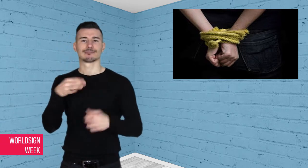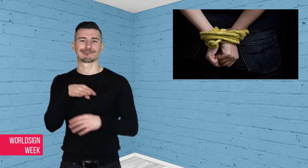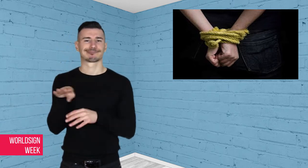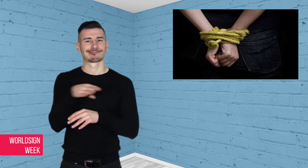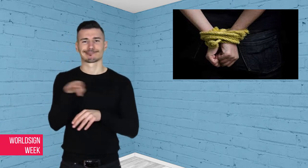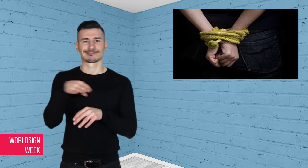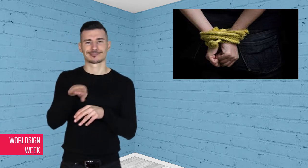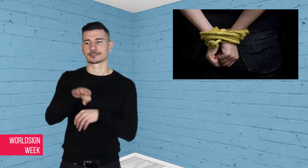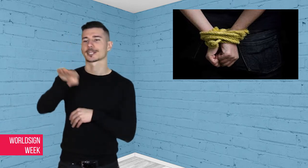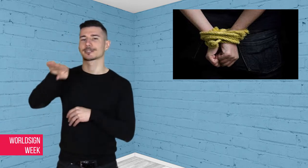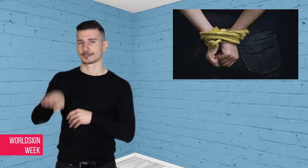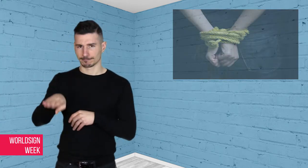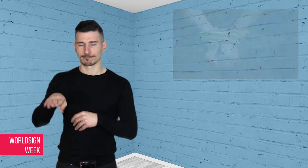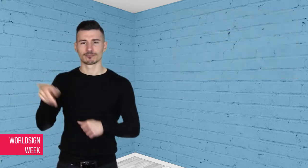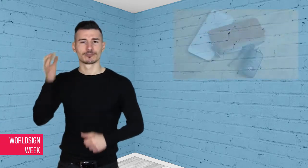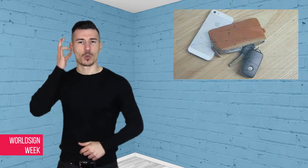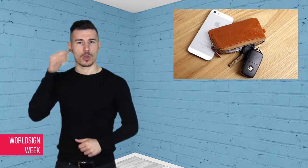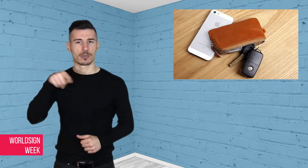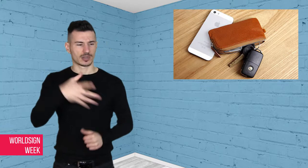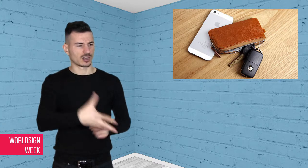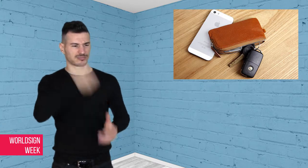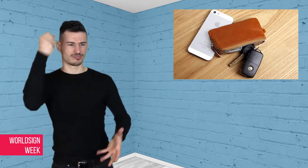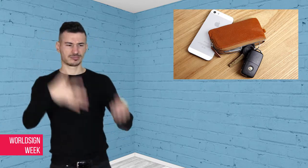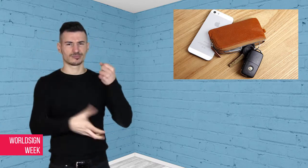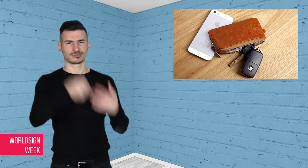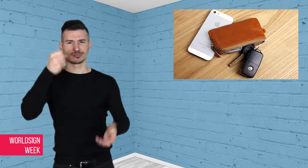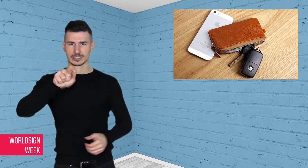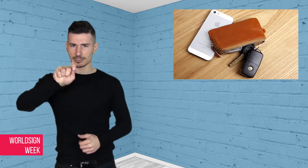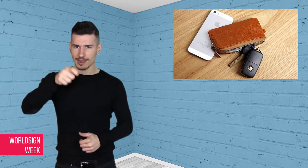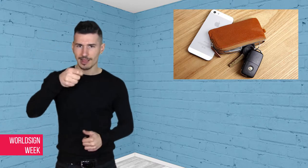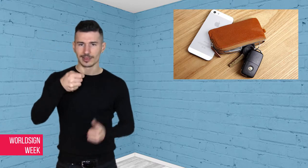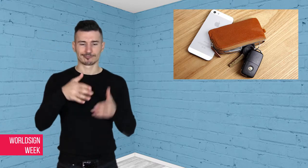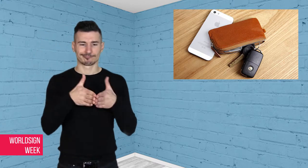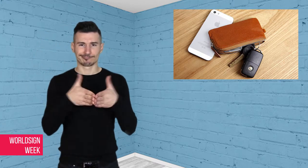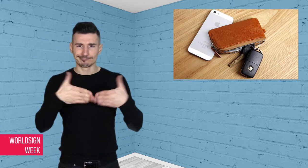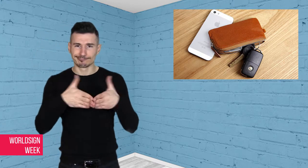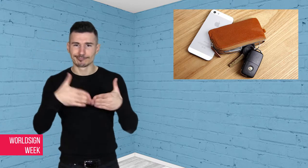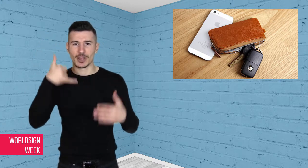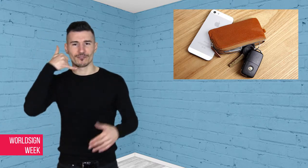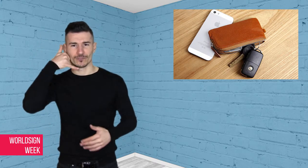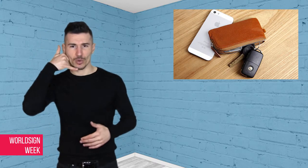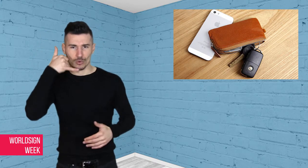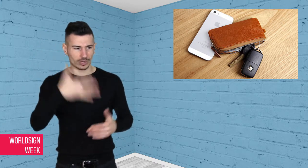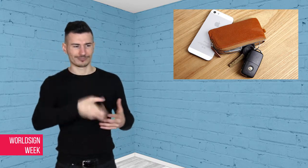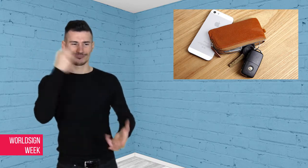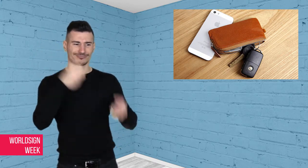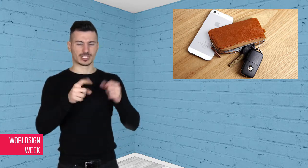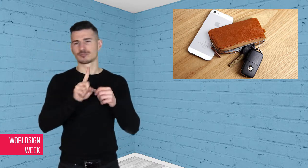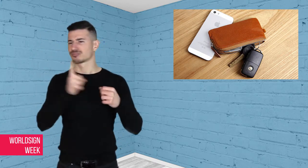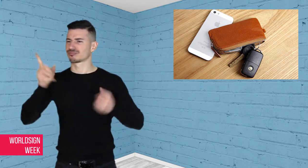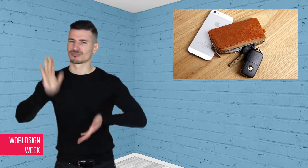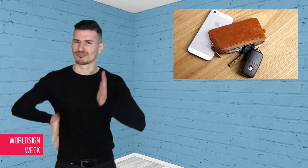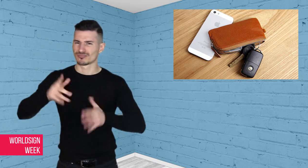She kidnapped him by pretending to have gun in her purse and made the Deaf